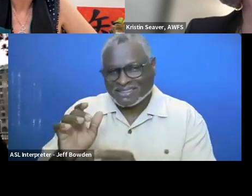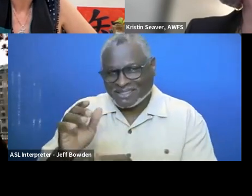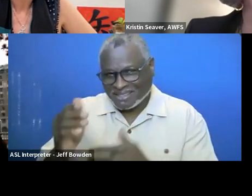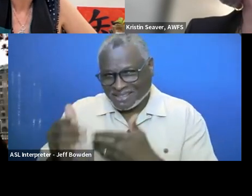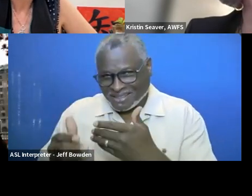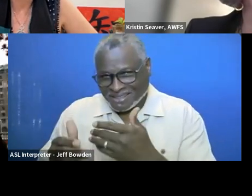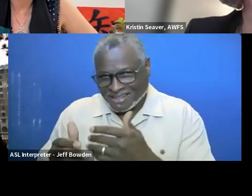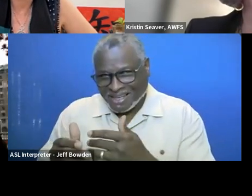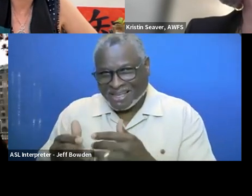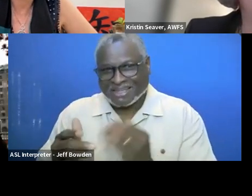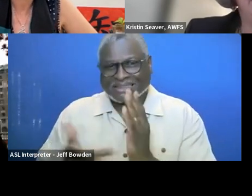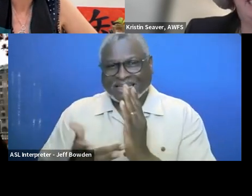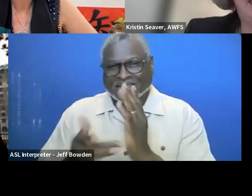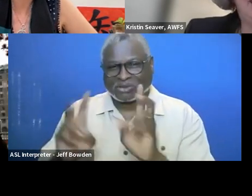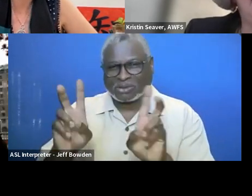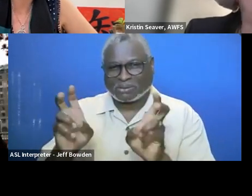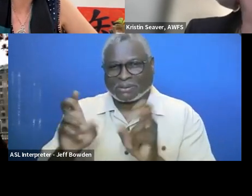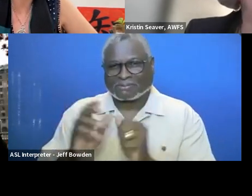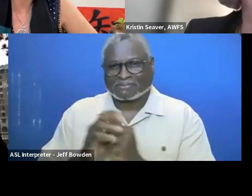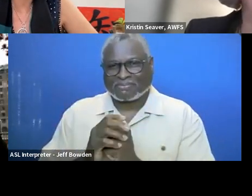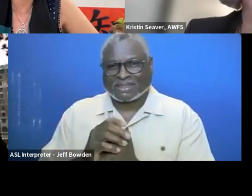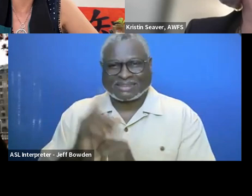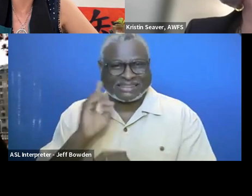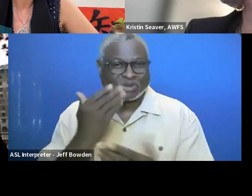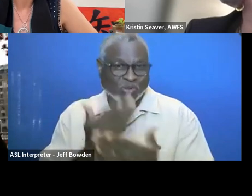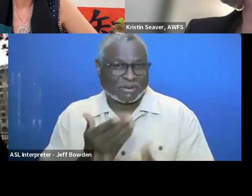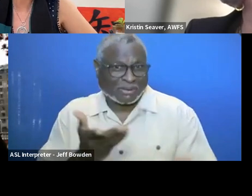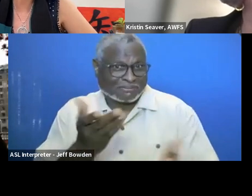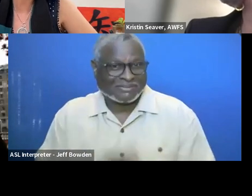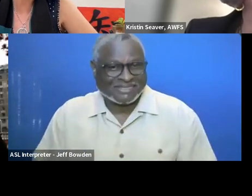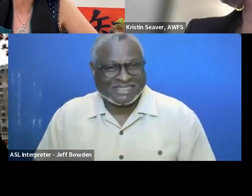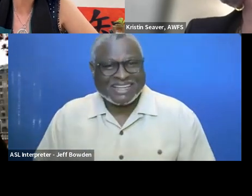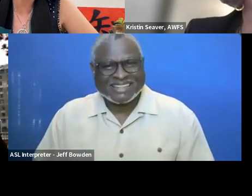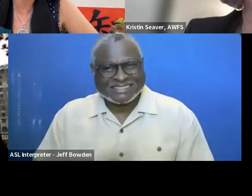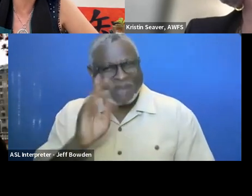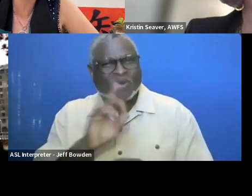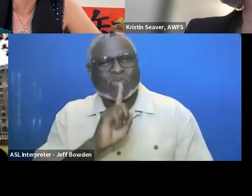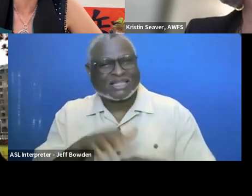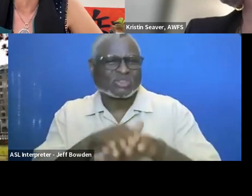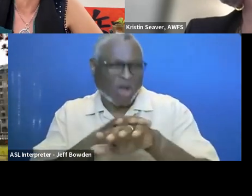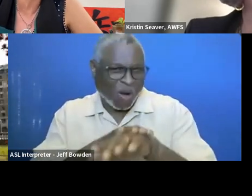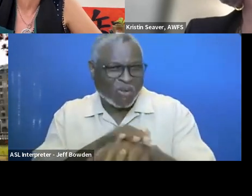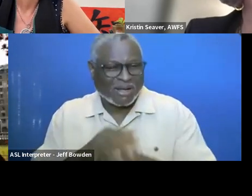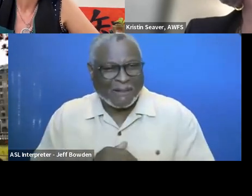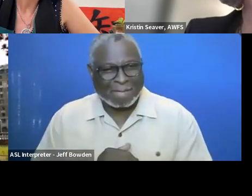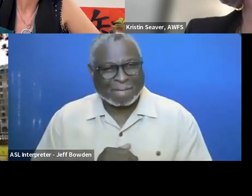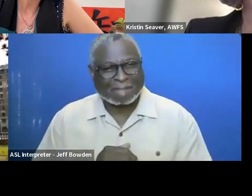That sounds great. It came out really slow, but we understood it.